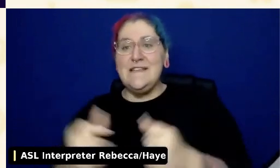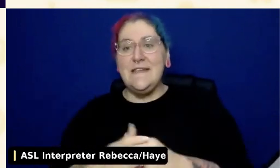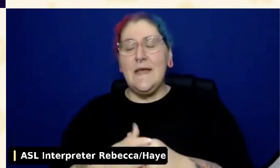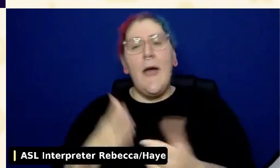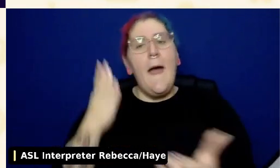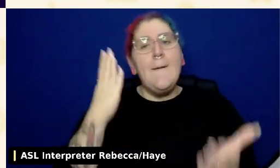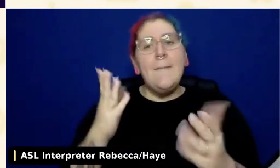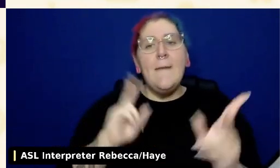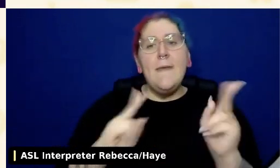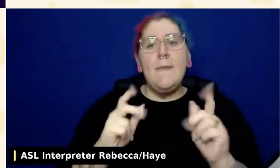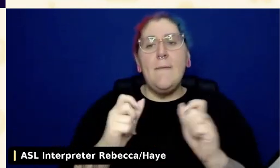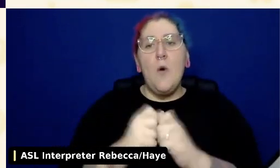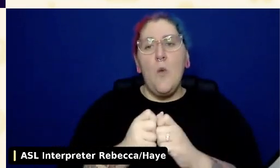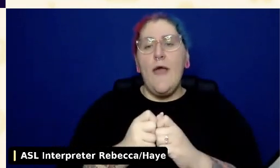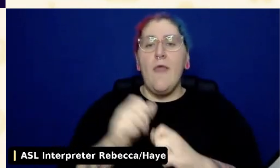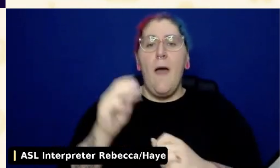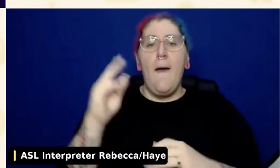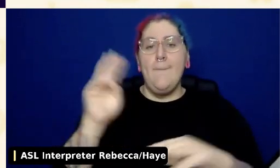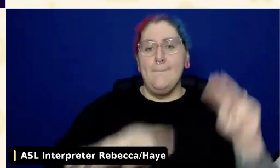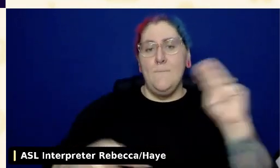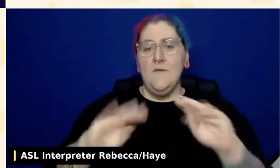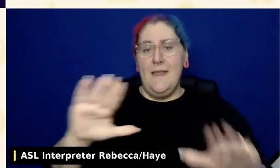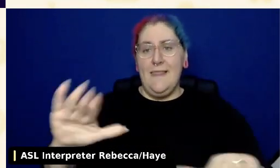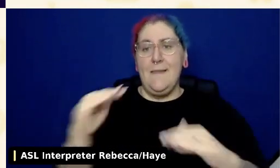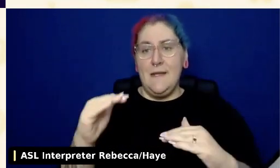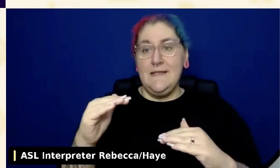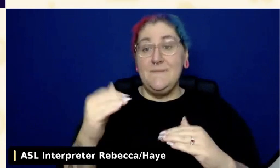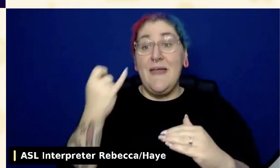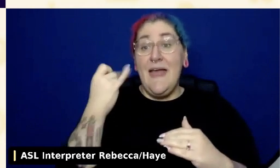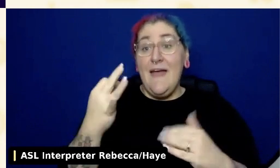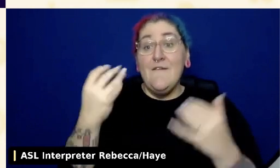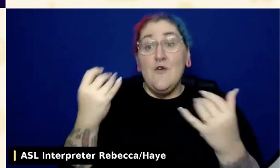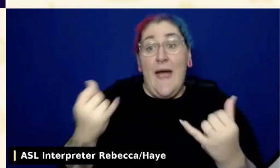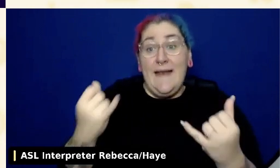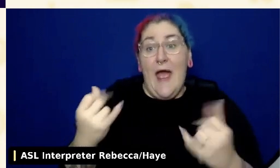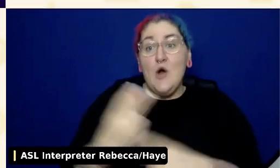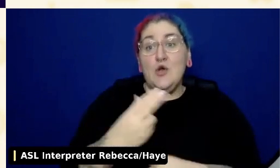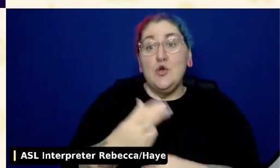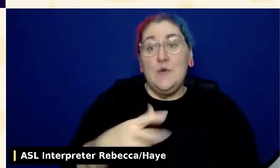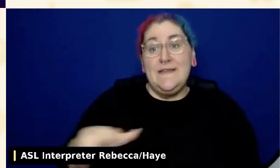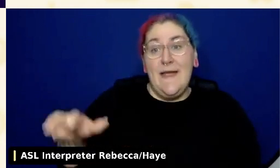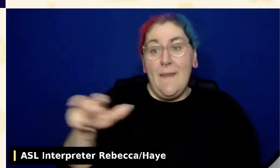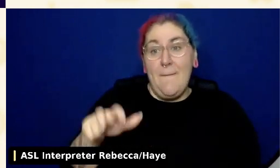If you're currently using a pointing device, you use the pointing device, but if you're currently using a keyboard,